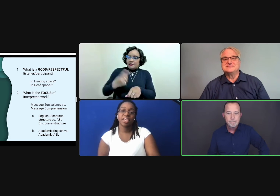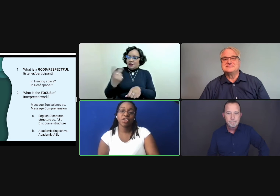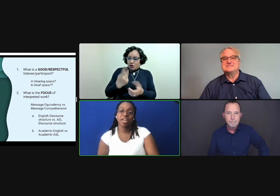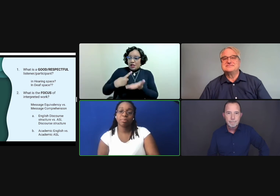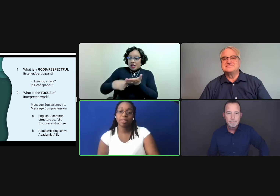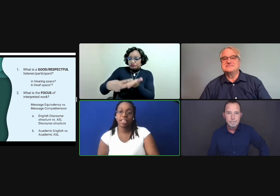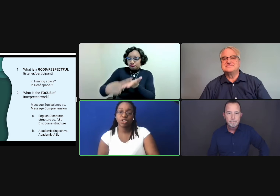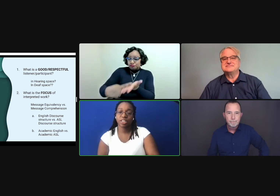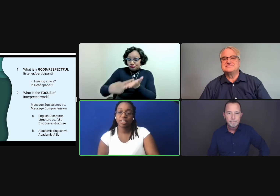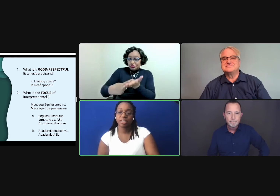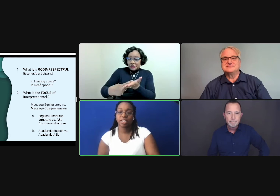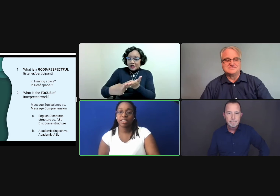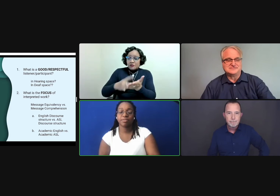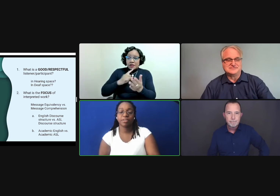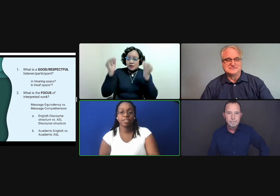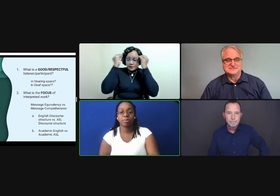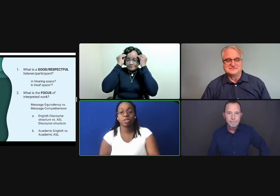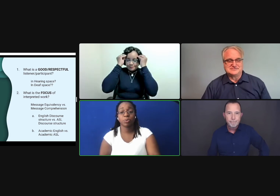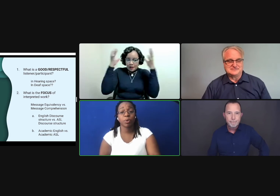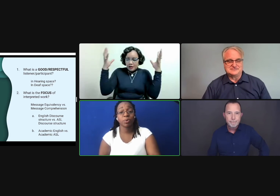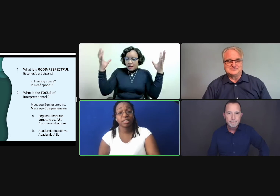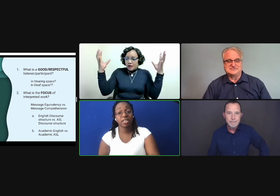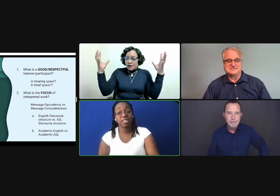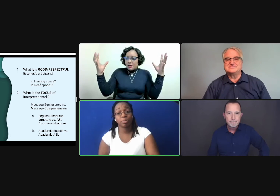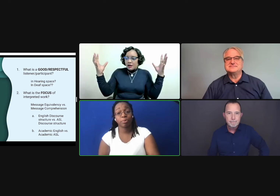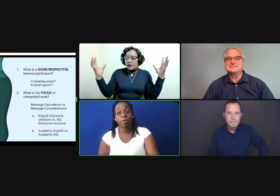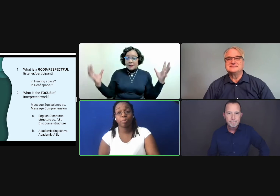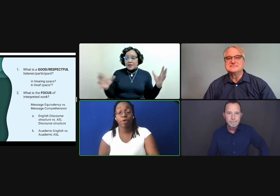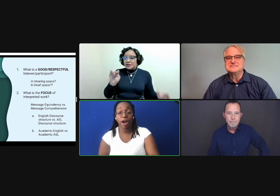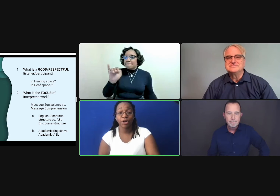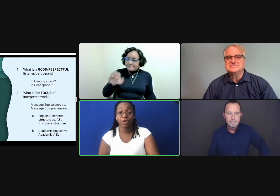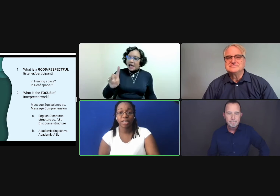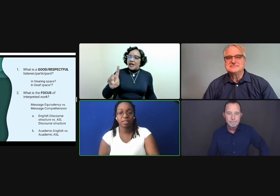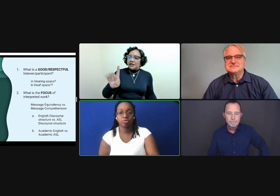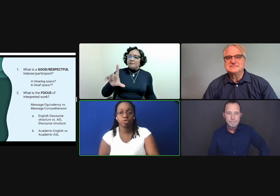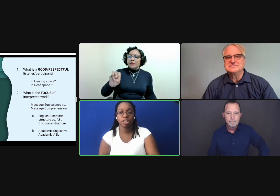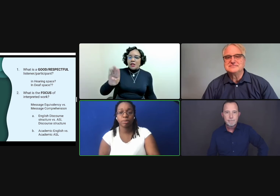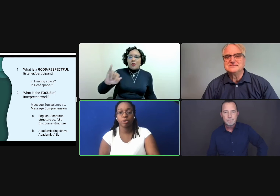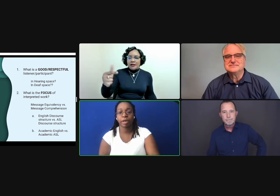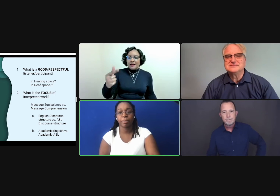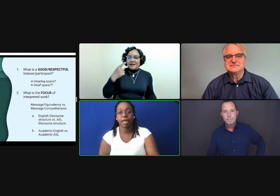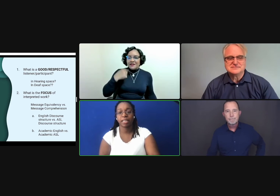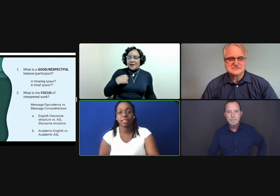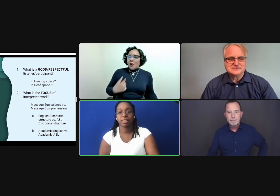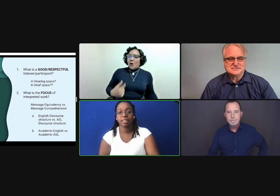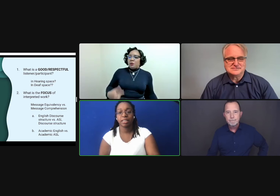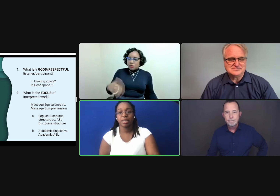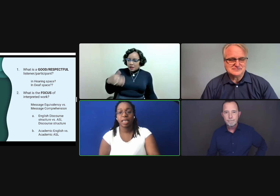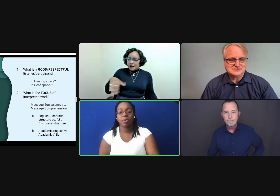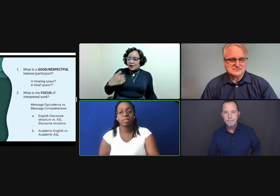I think your explanation is very similar to what we were discussing prior that really blew my mind.